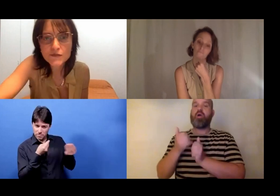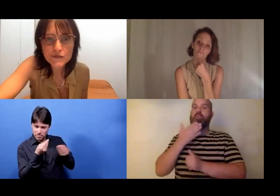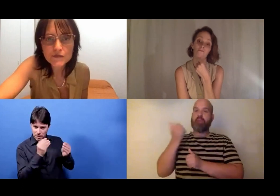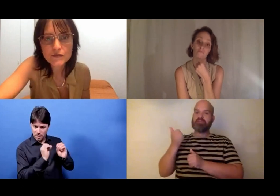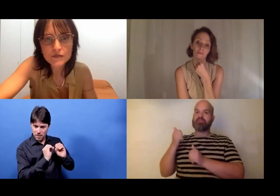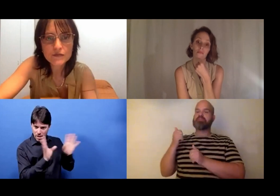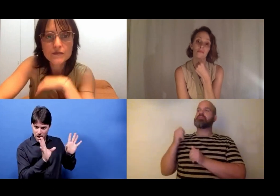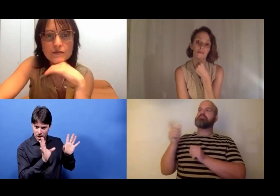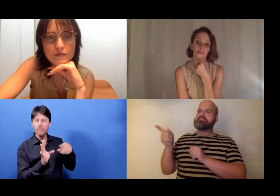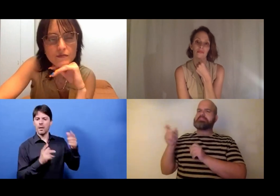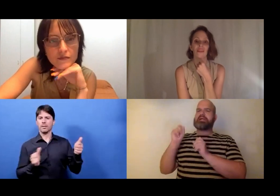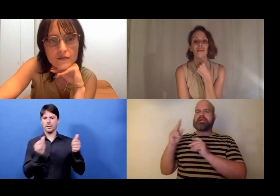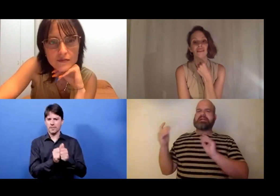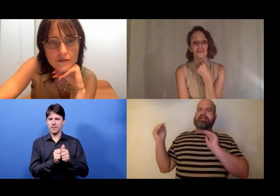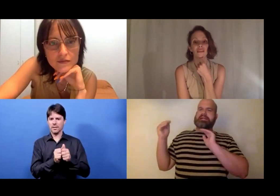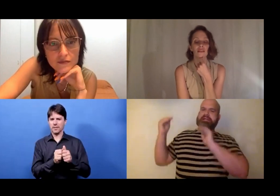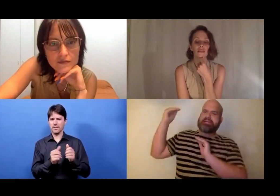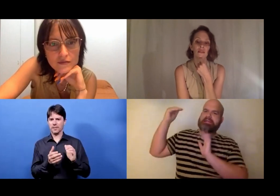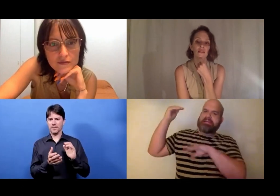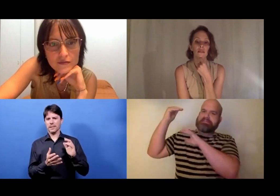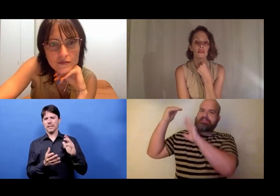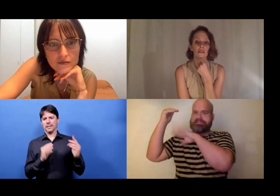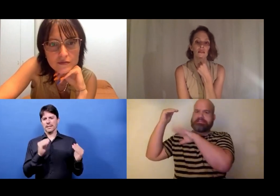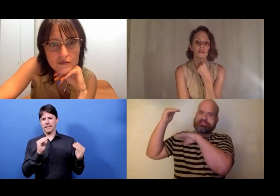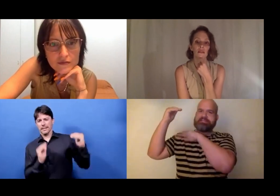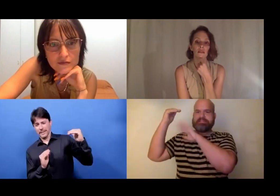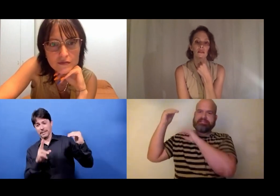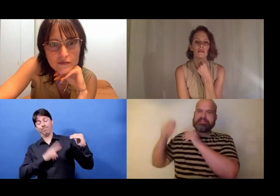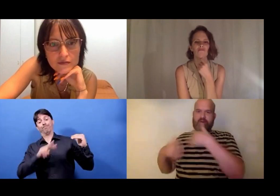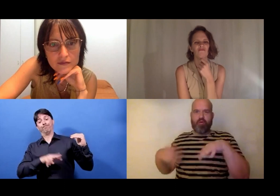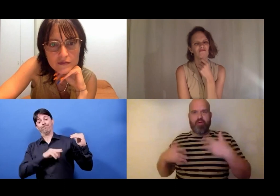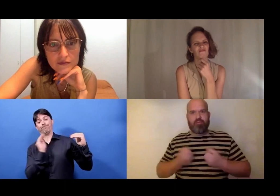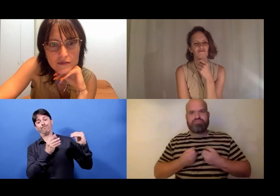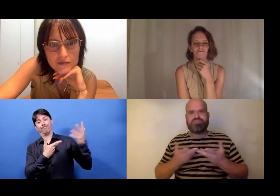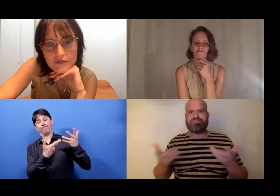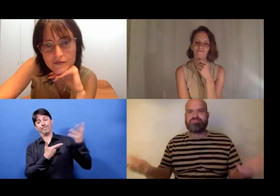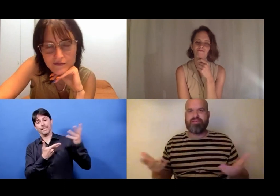But then you will not find an ally. And then, on the other hand, I am kind of like...